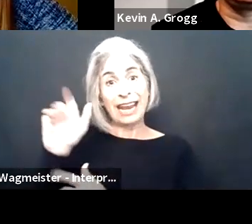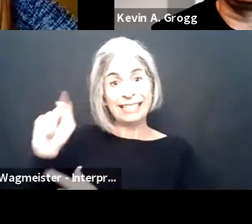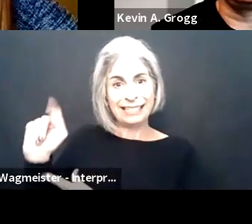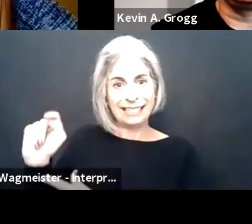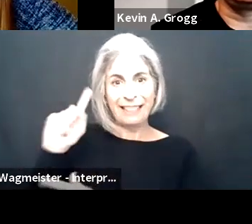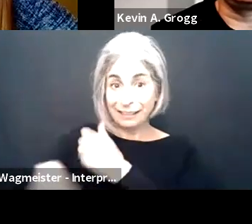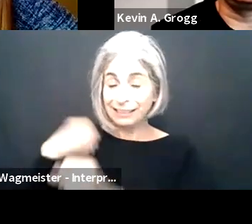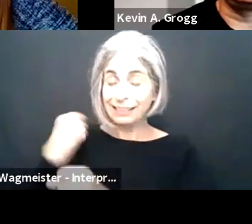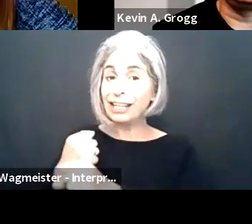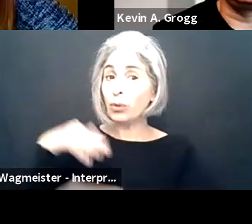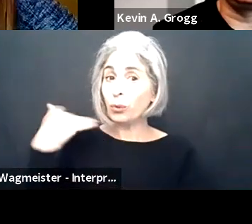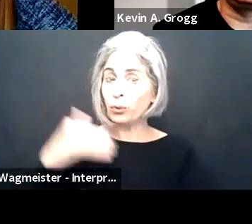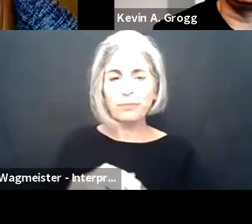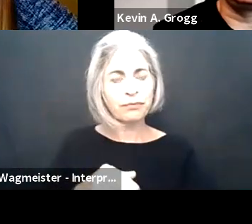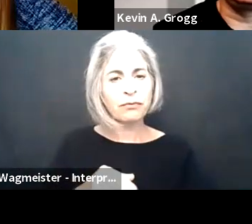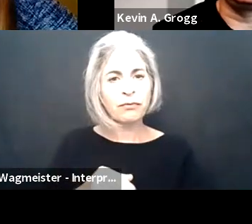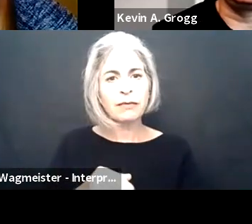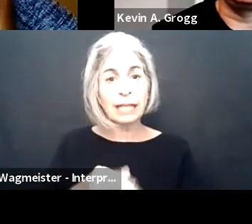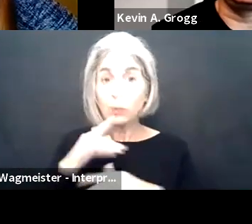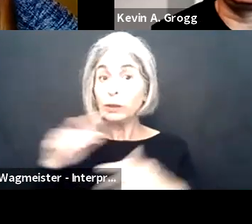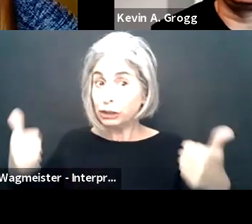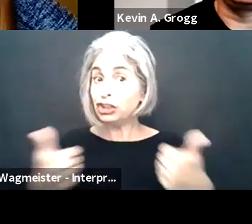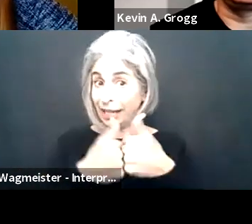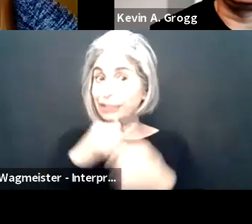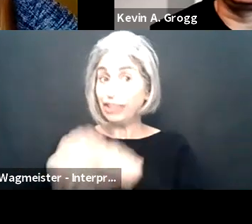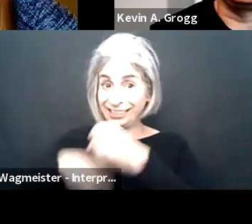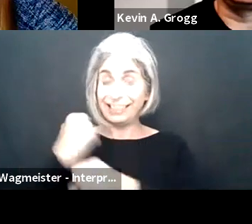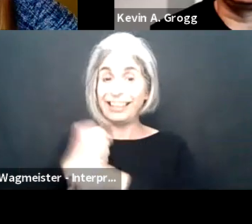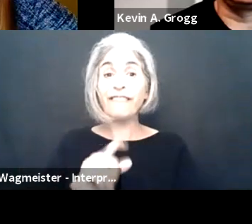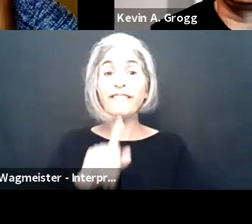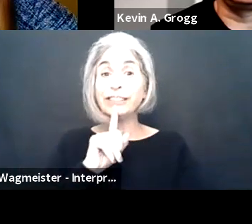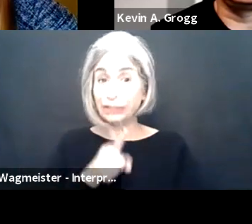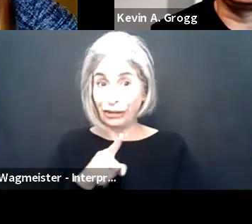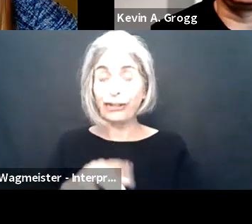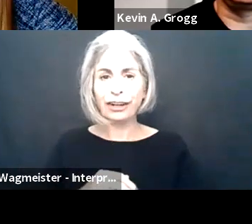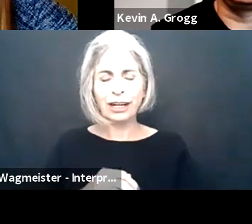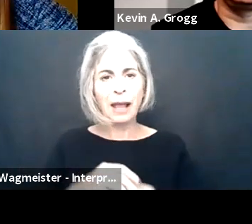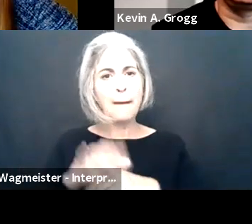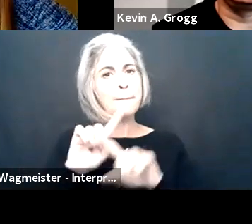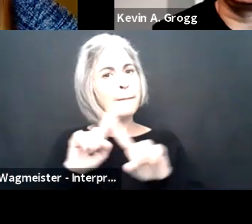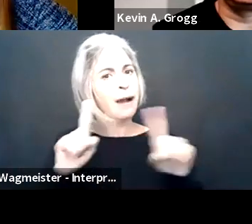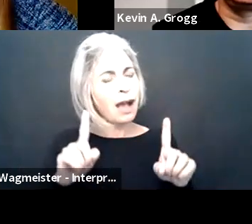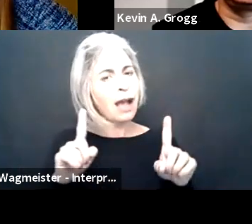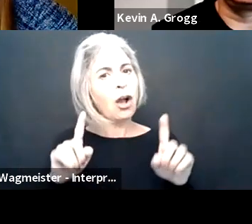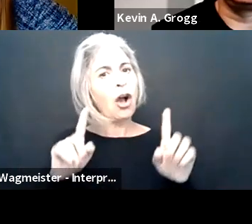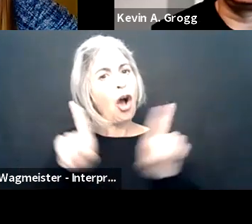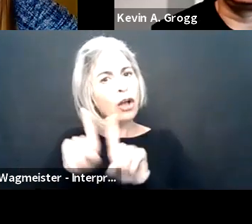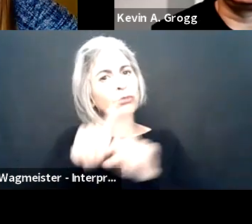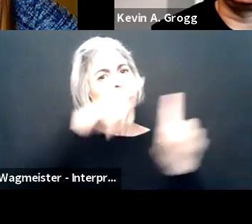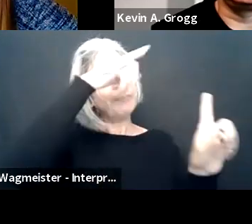So those are some of the kind of our lessons learned at AT&T this year. And as I said, it was a challenging